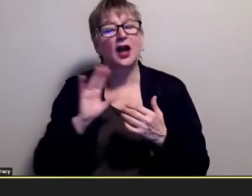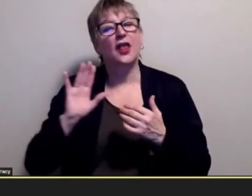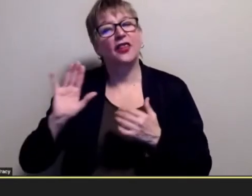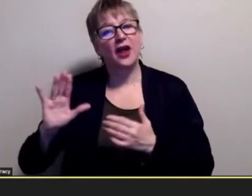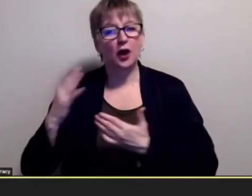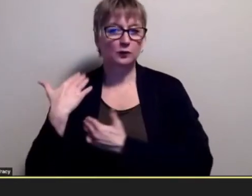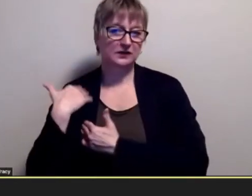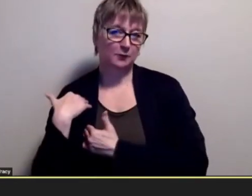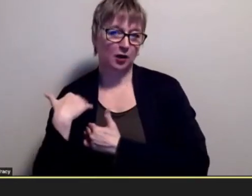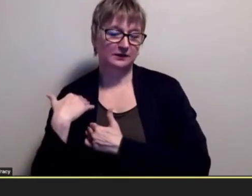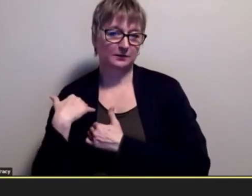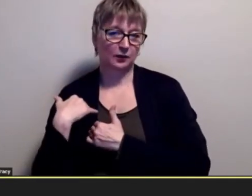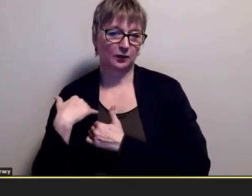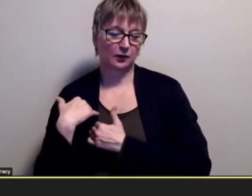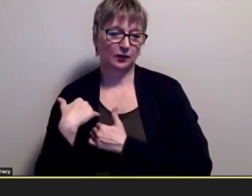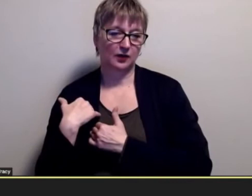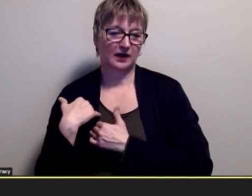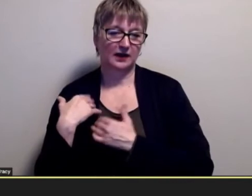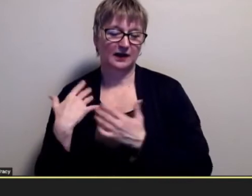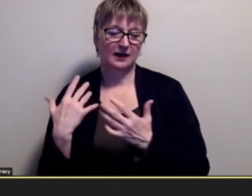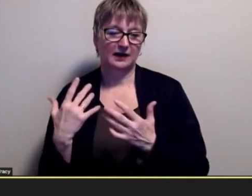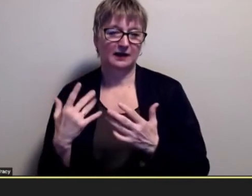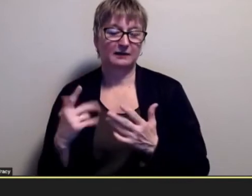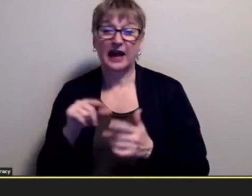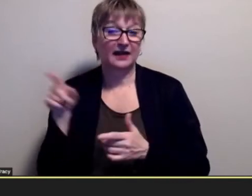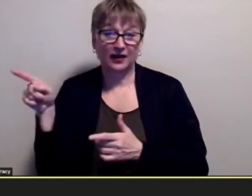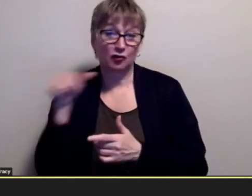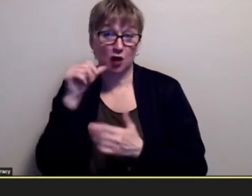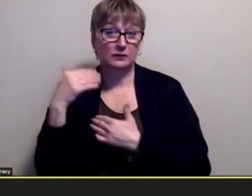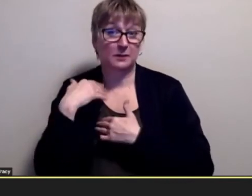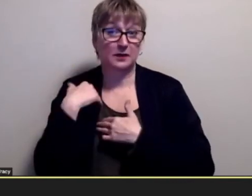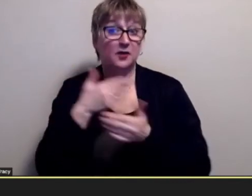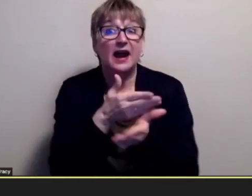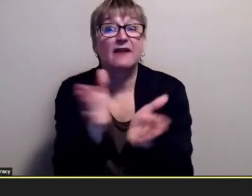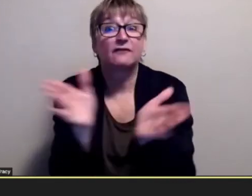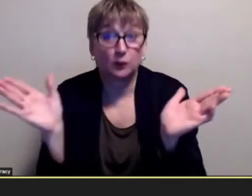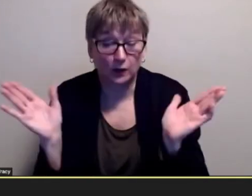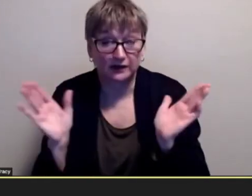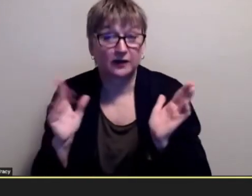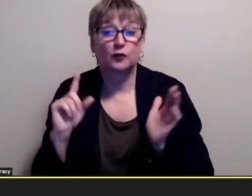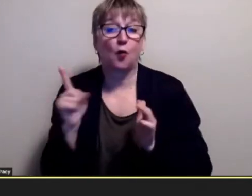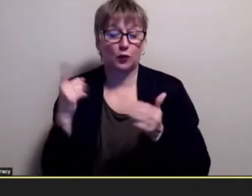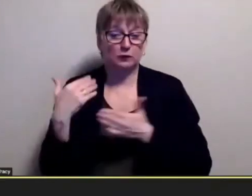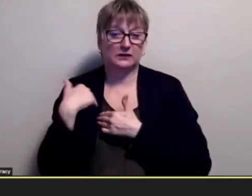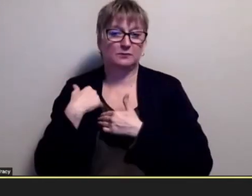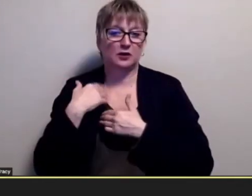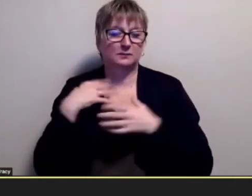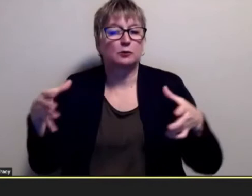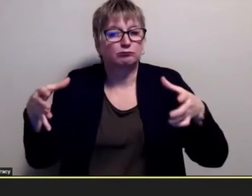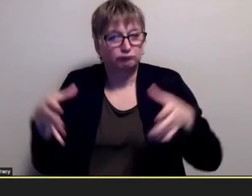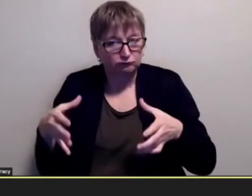for me and they're not responsible for everyone for for anyone else who wasn't in the esp program